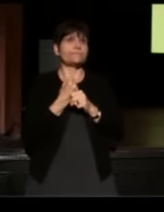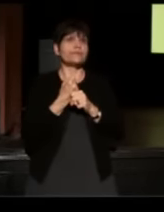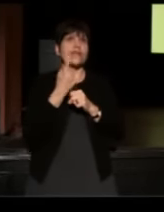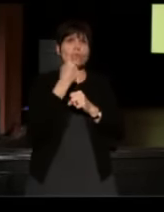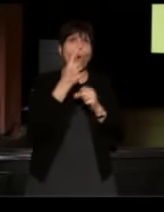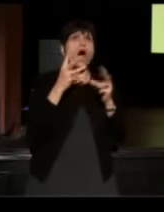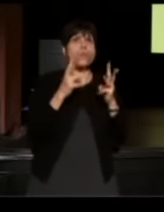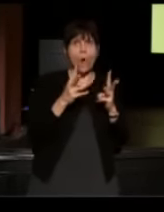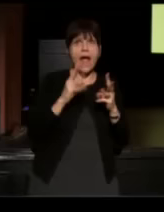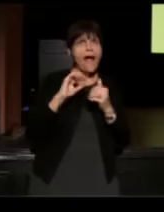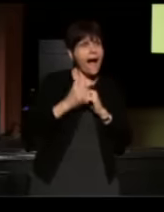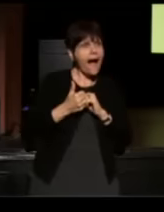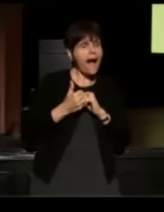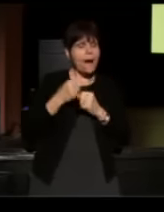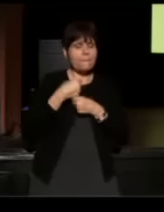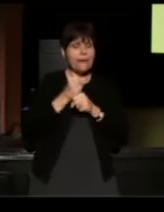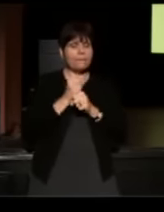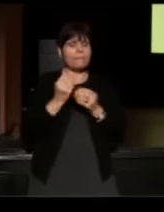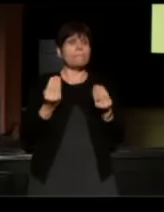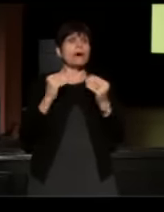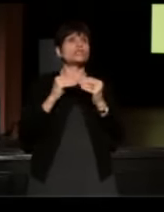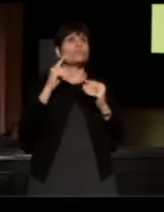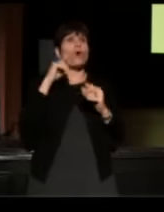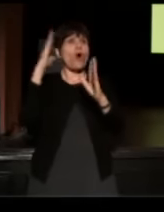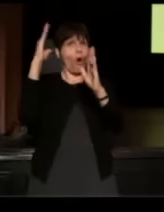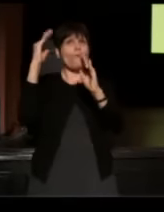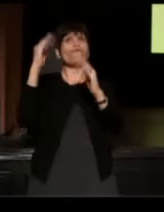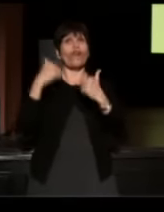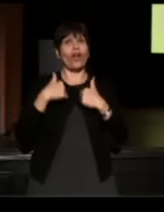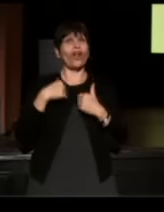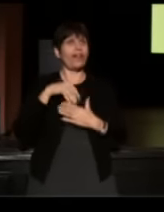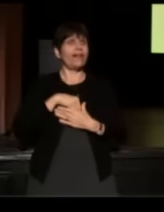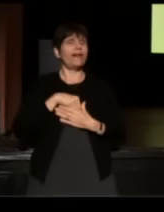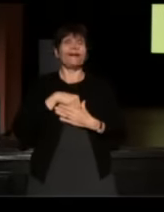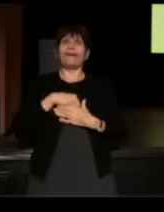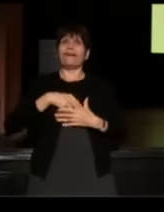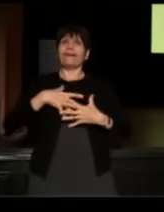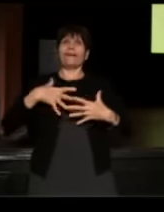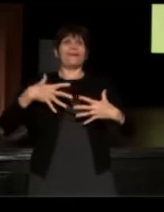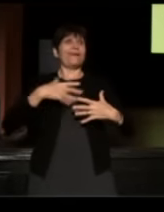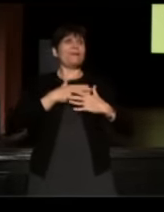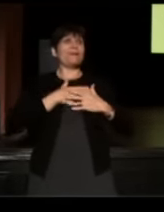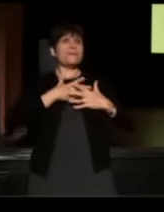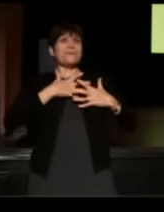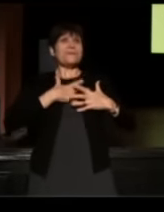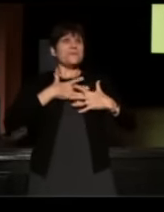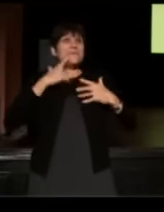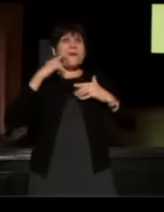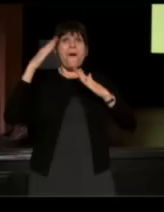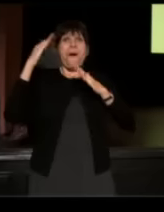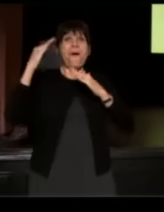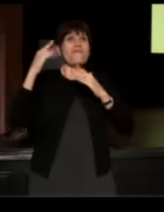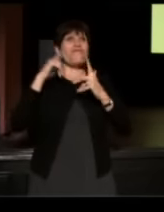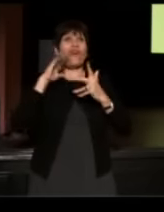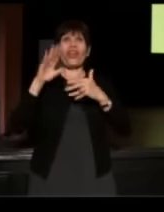I would say that it's made me much more hopeful and I think that once again, I'm going through this hopeful thing